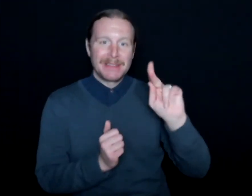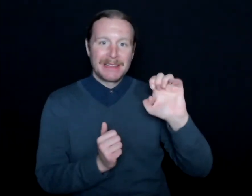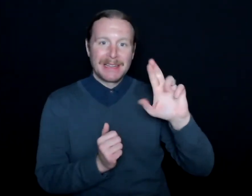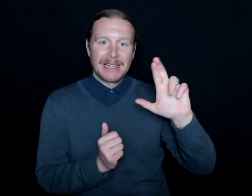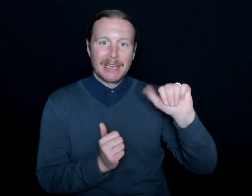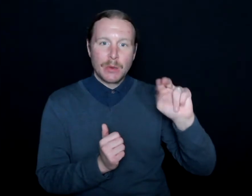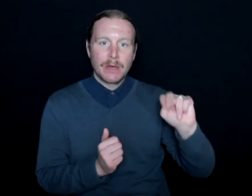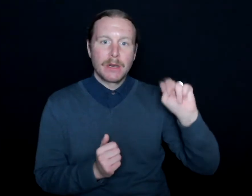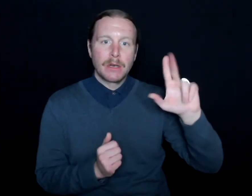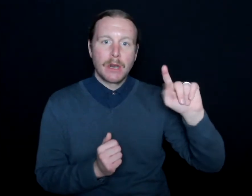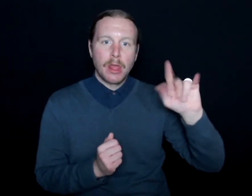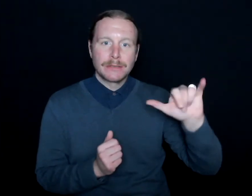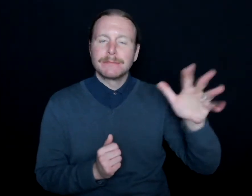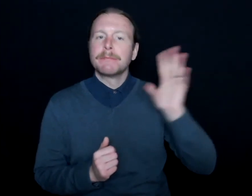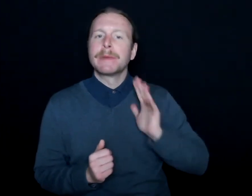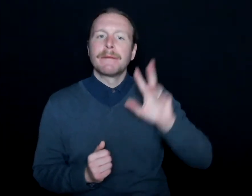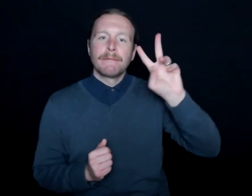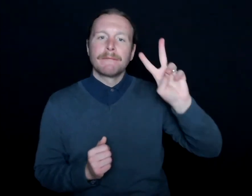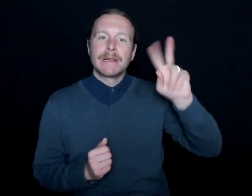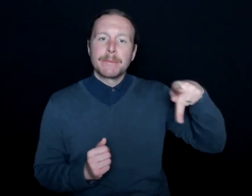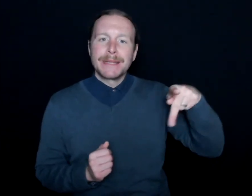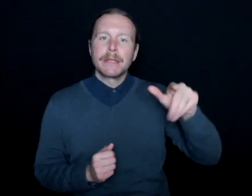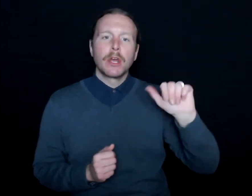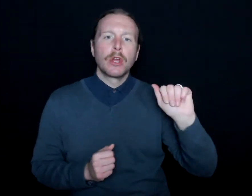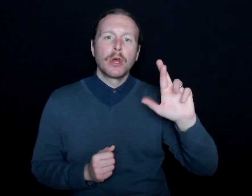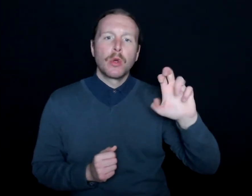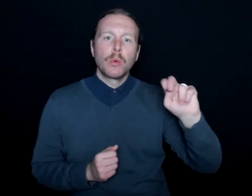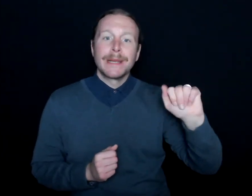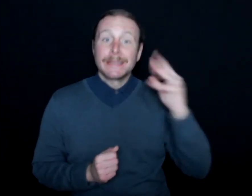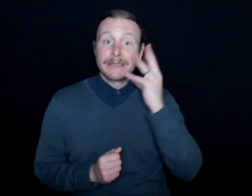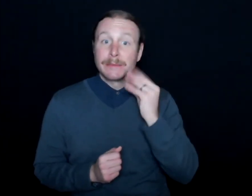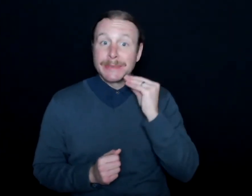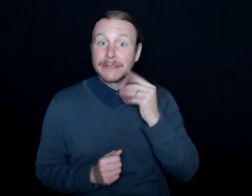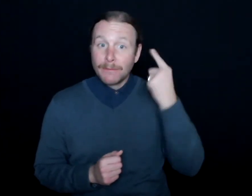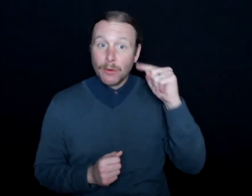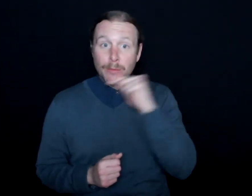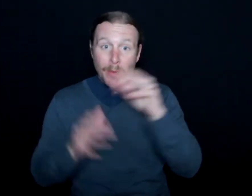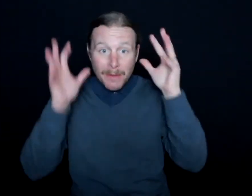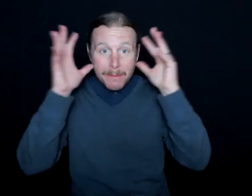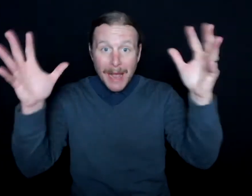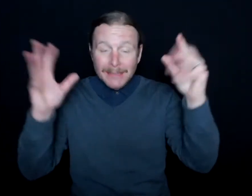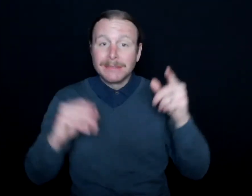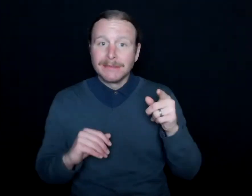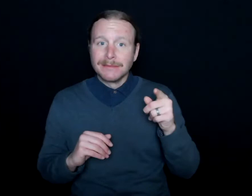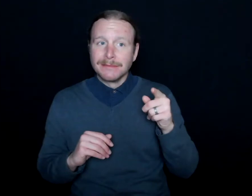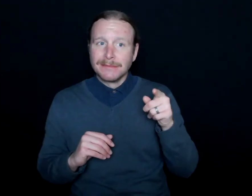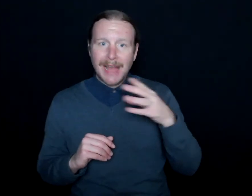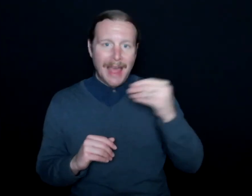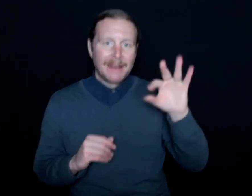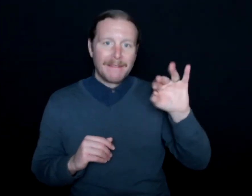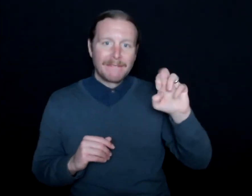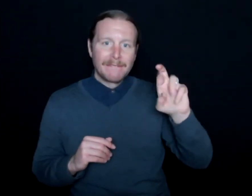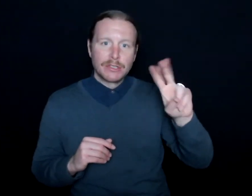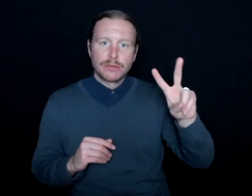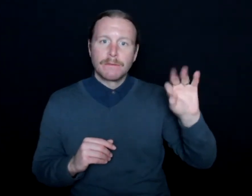who is-- who was the vice president of arena experience for the Milwaukee Bucks and Fiserv Forum. And right at the end of our meeting,